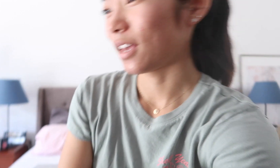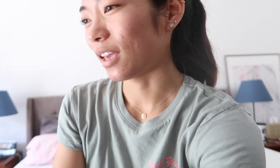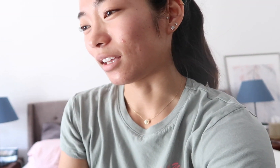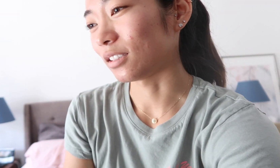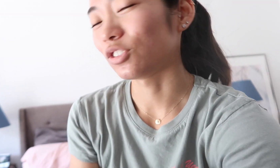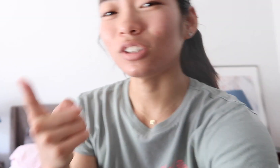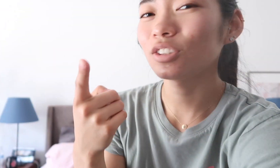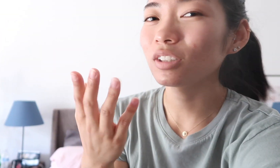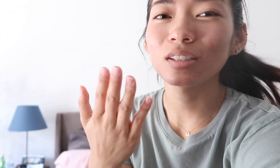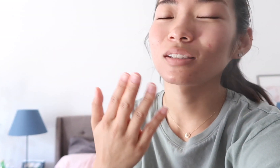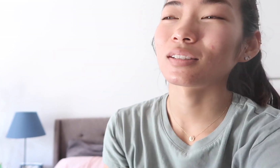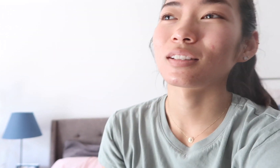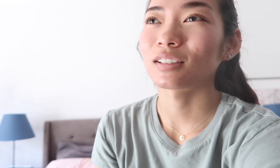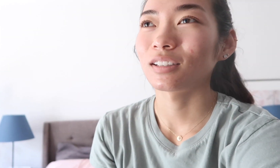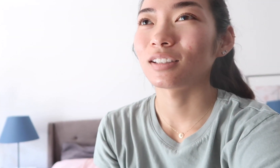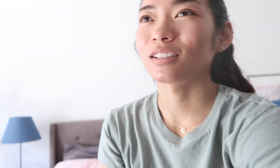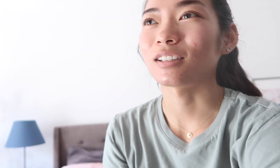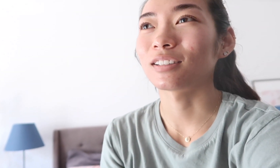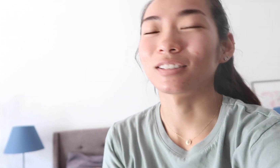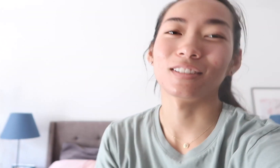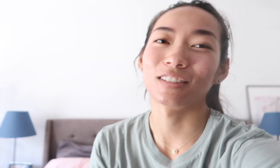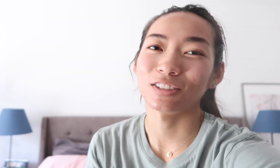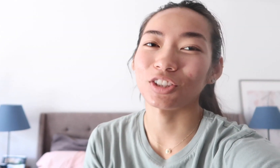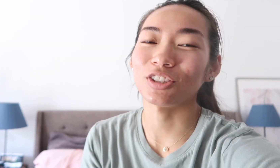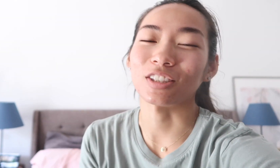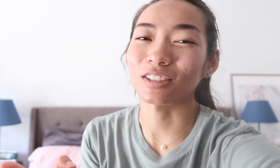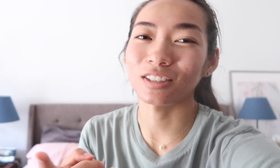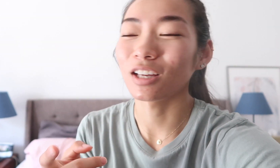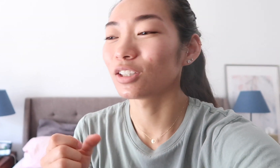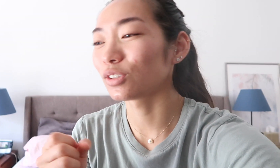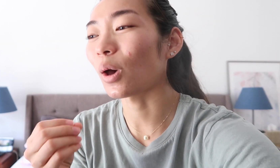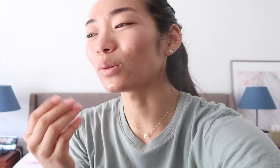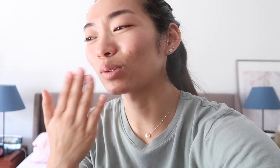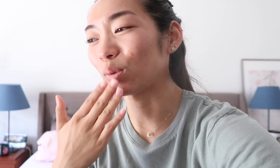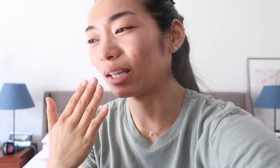and she's just she's just so sweet